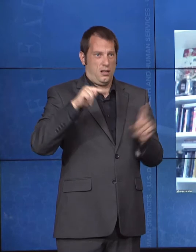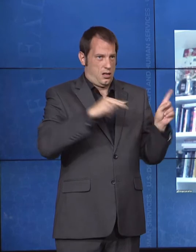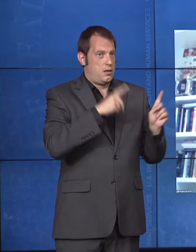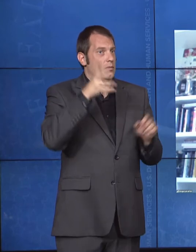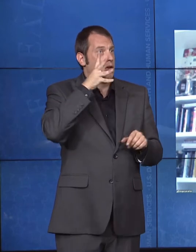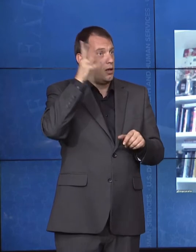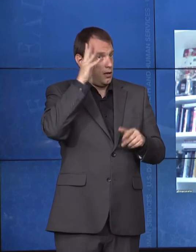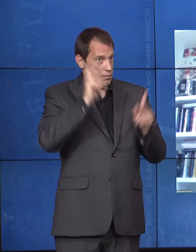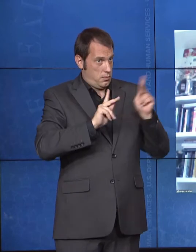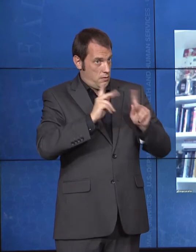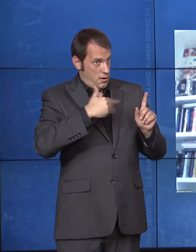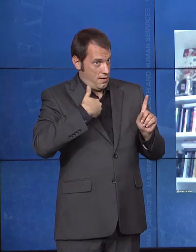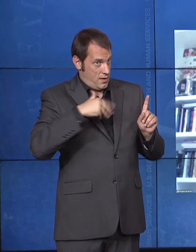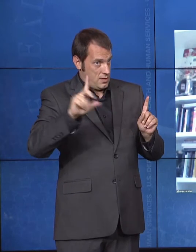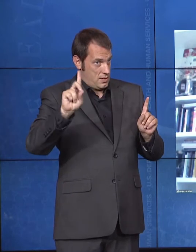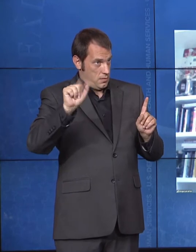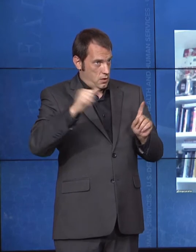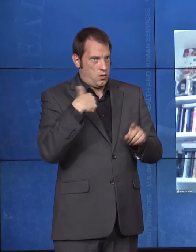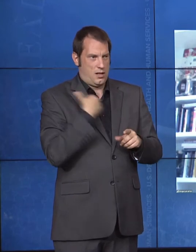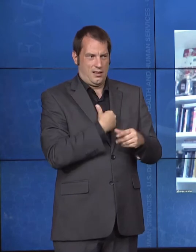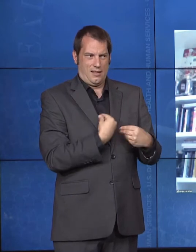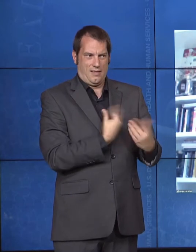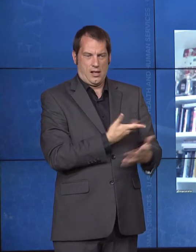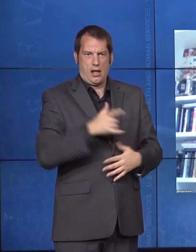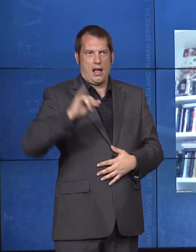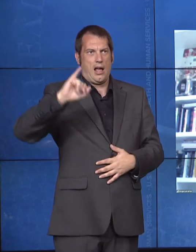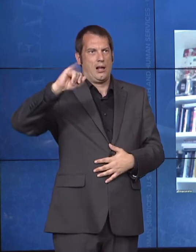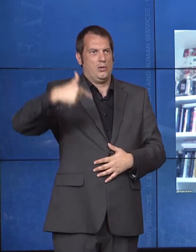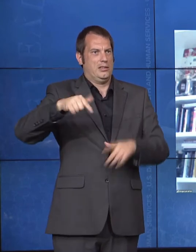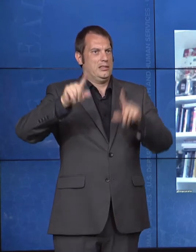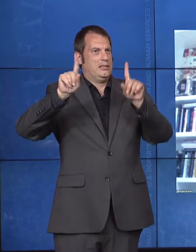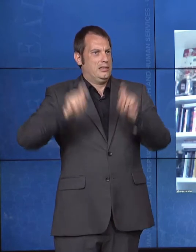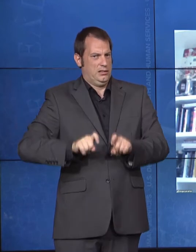scores were used against them. A very blunt instrument that was used to not only deny